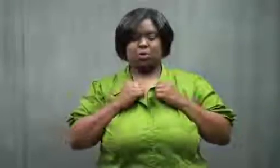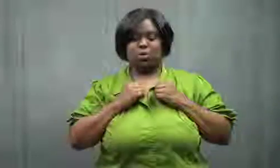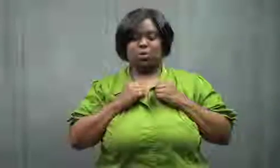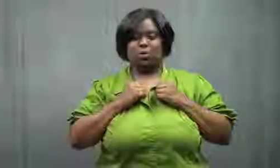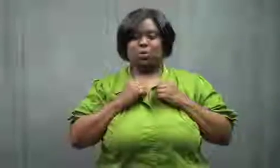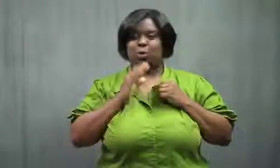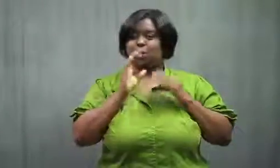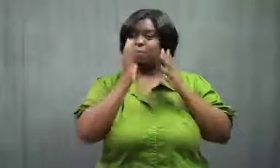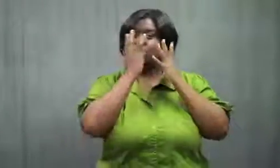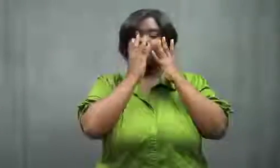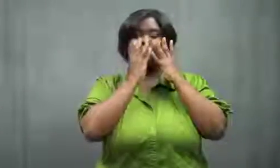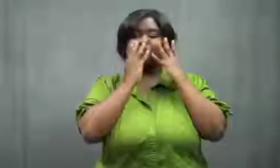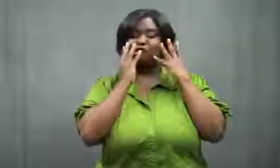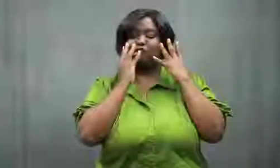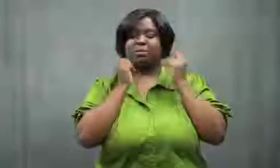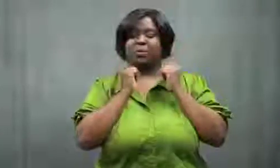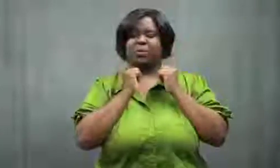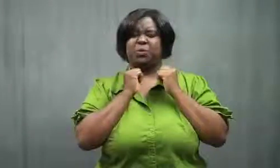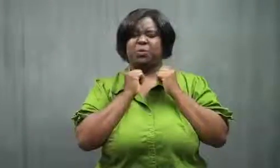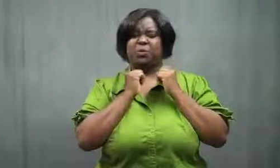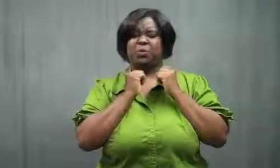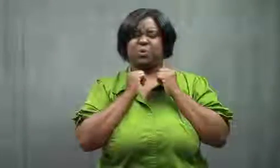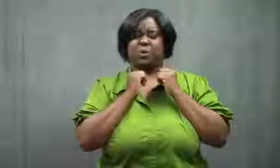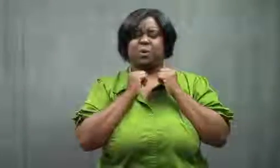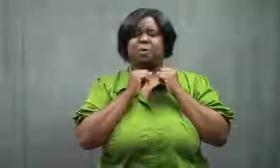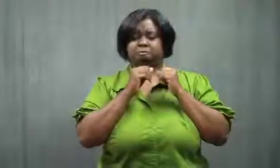There was a face on it, and it was stretched out sideways now. Oooh.